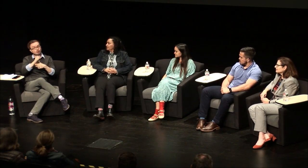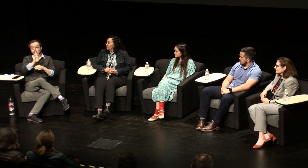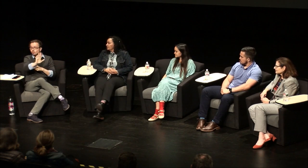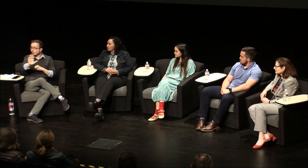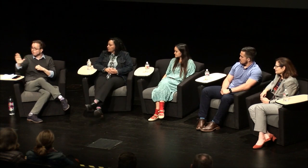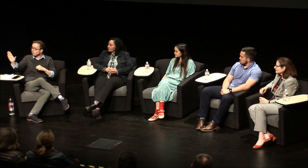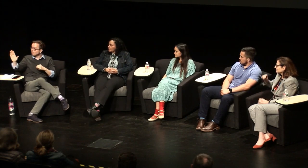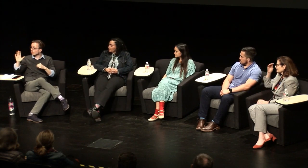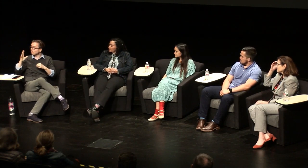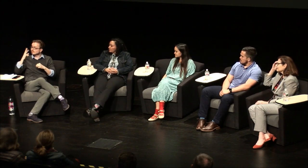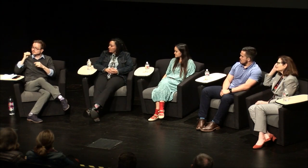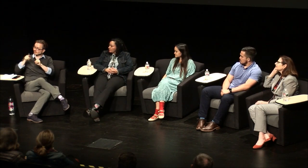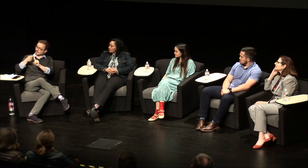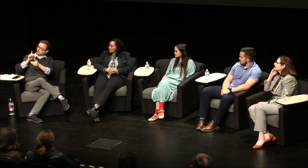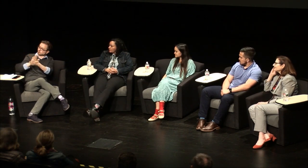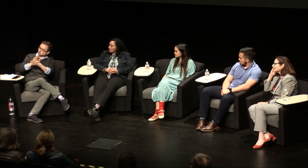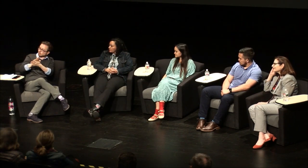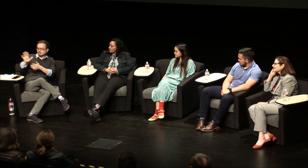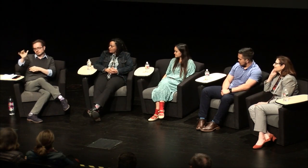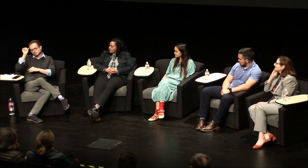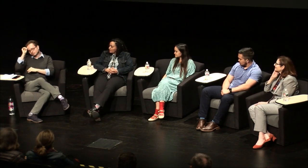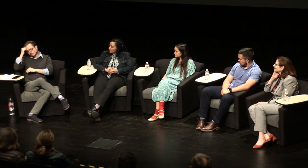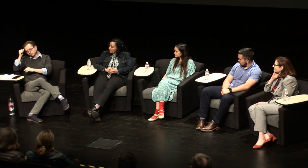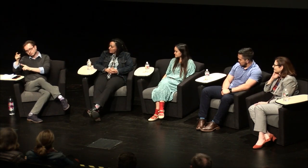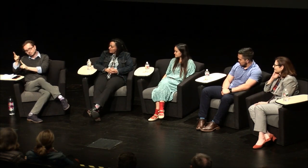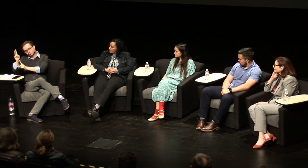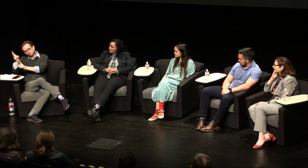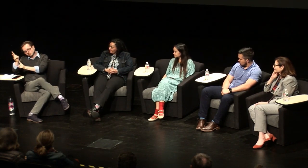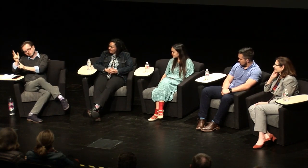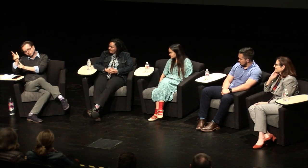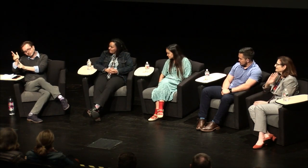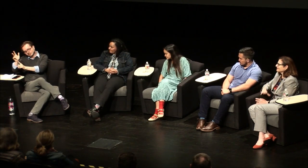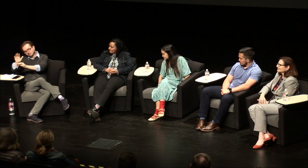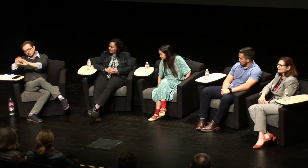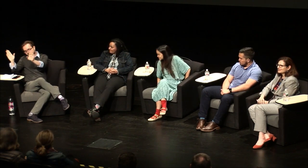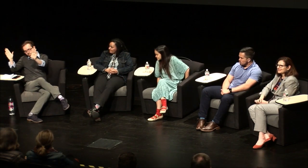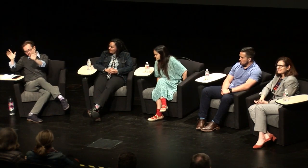people if you'd like to share your stories remember keeping it under two or